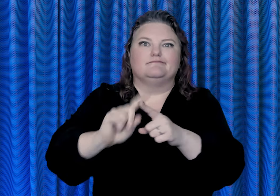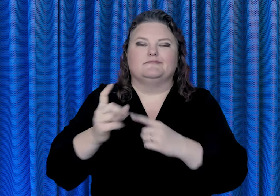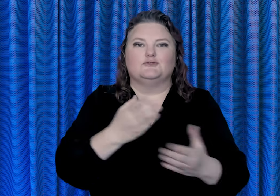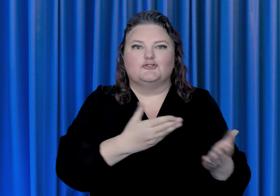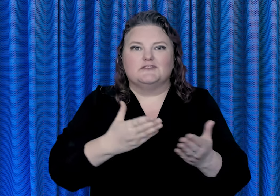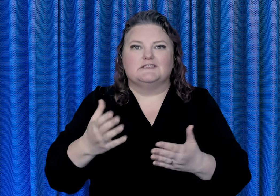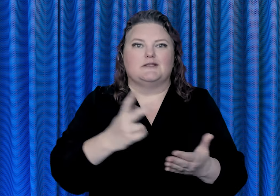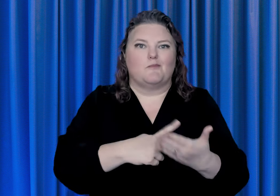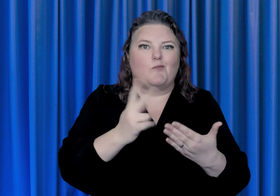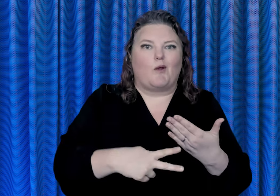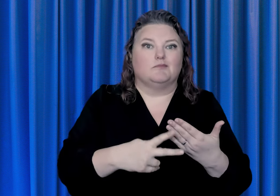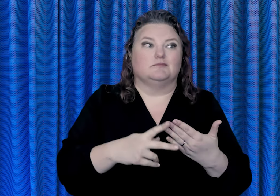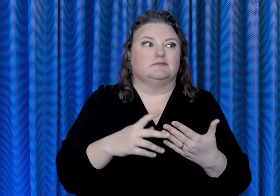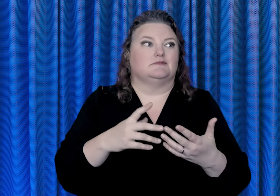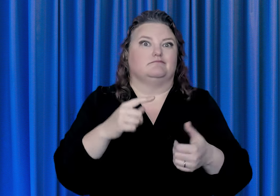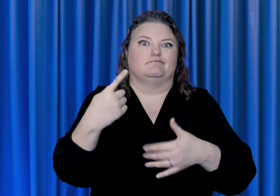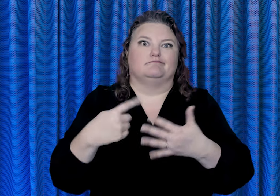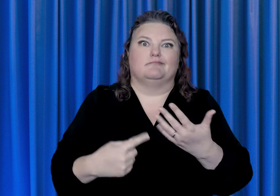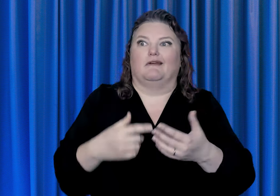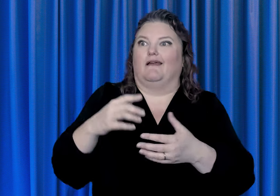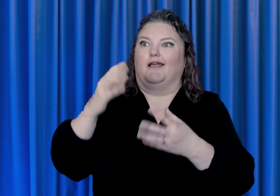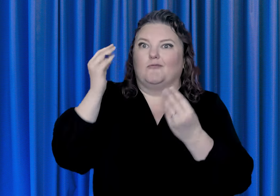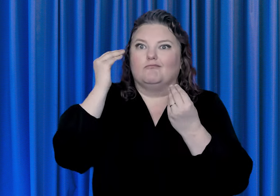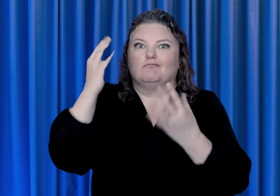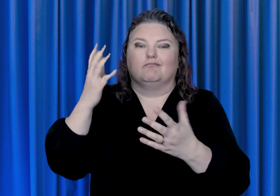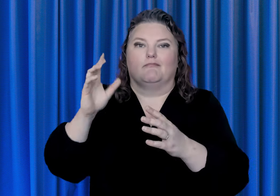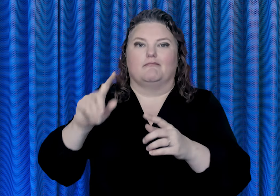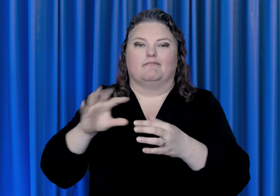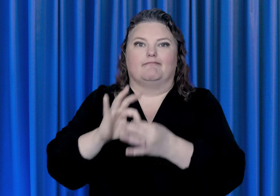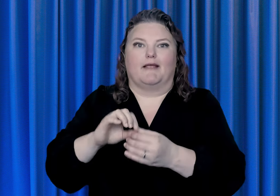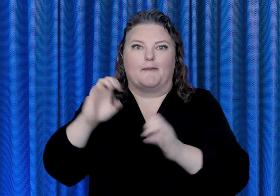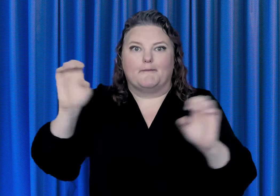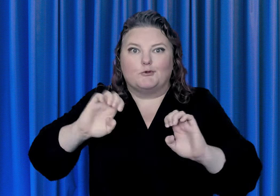including emergency information, courts, healthcare providers,